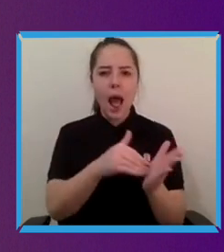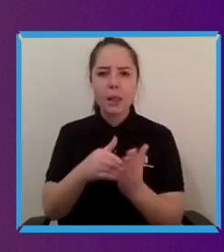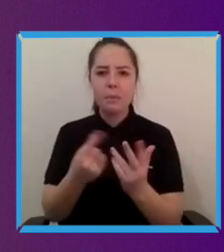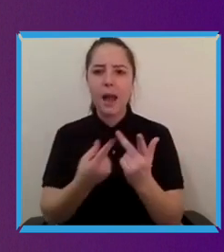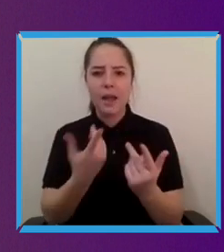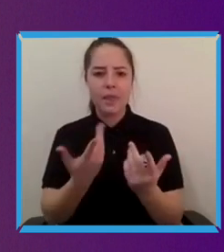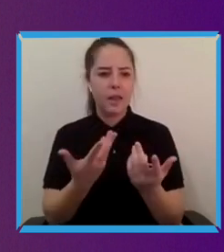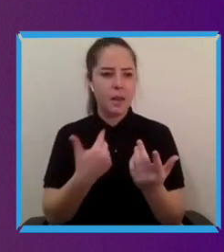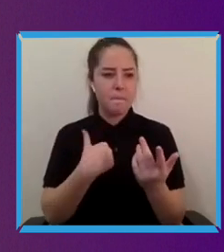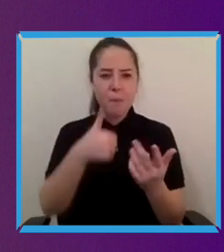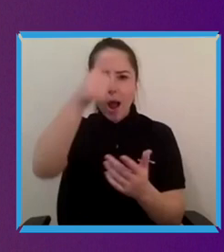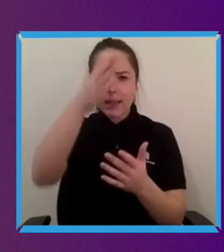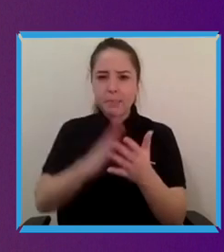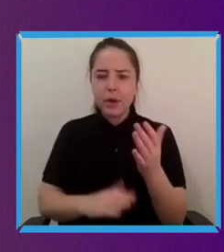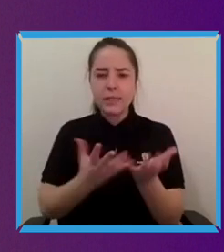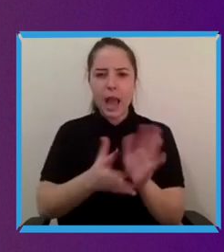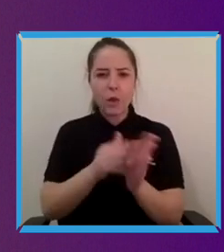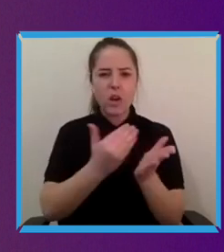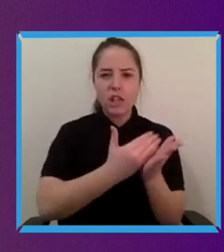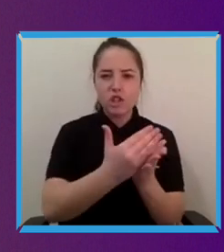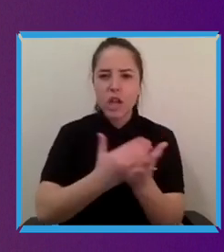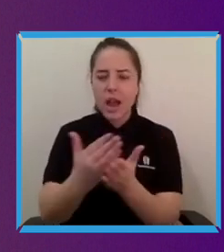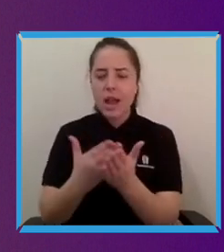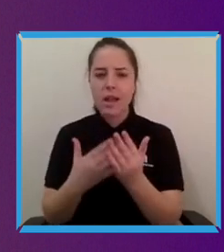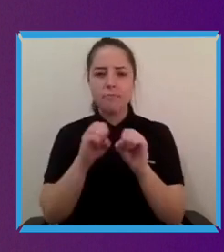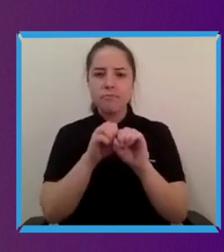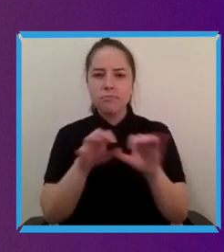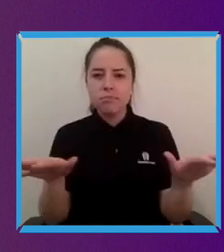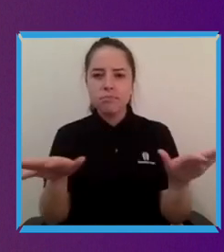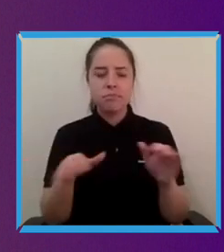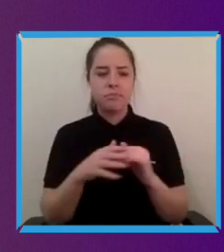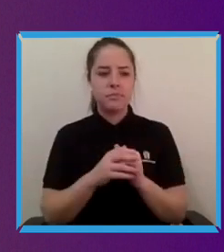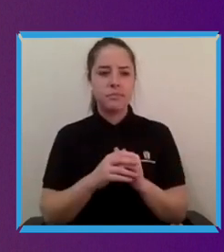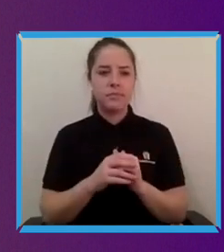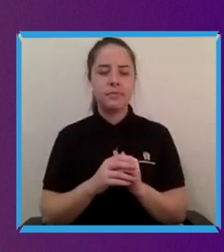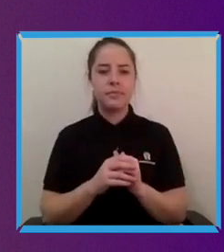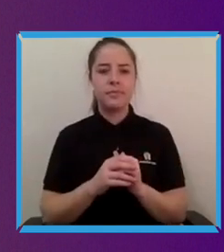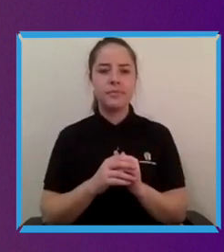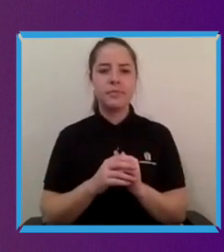disability to be more empathetic to those with disabilities as well. So you know I don't think there is an